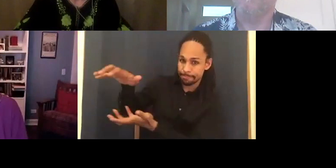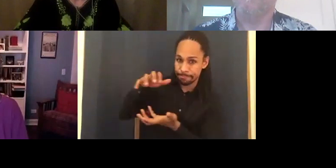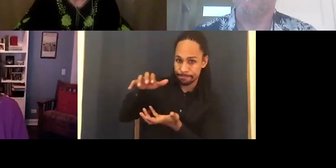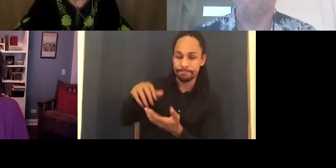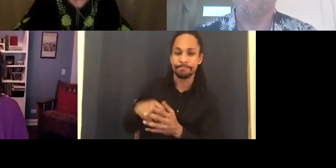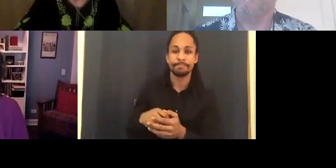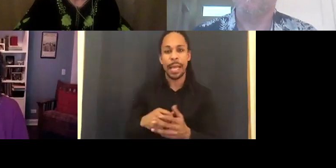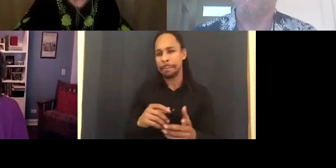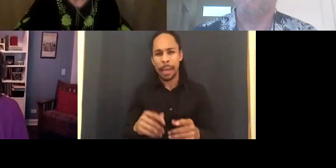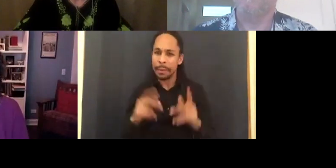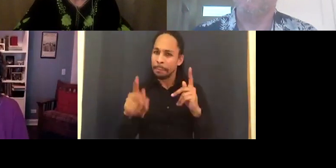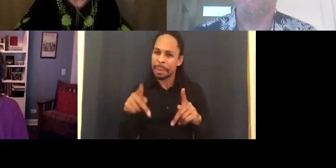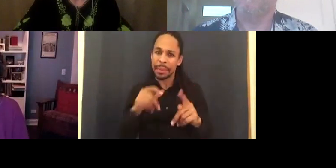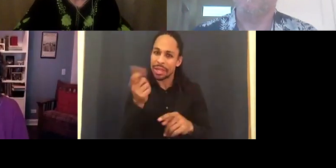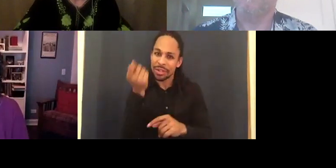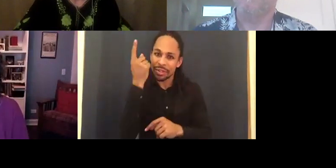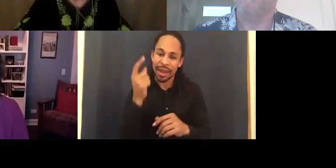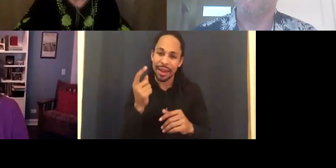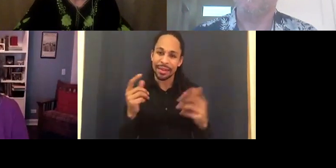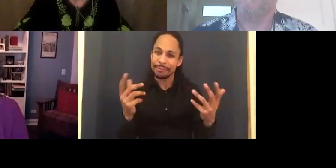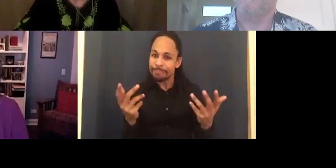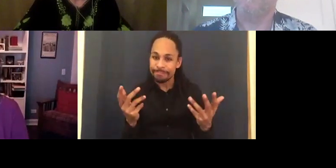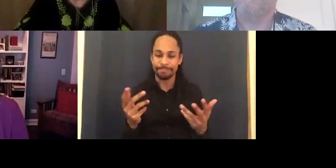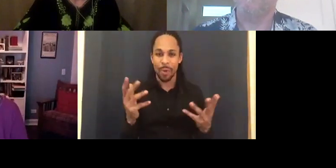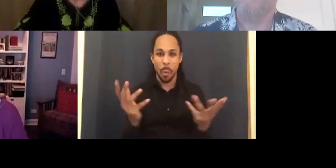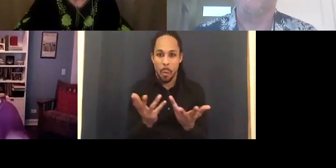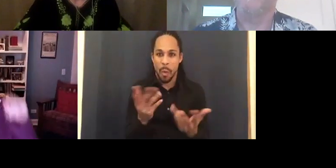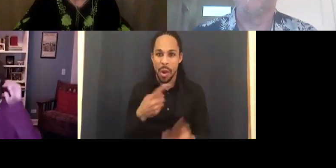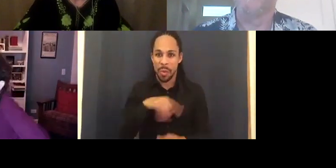It was a little too snarky, a little too ironic.